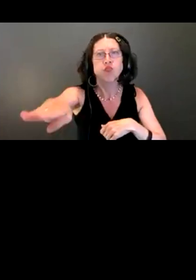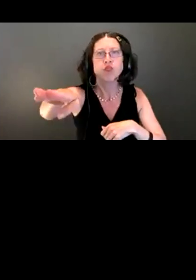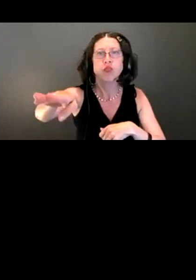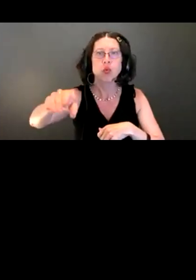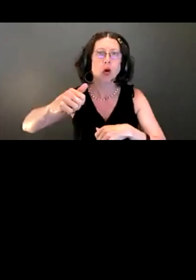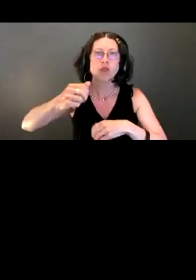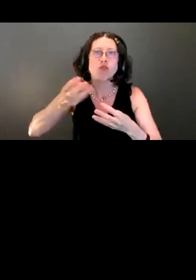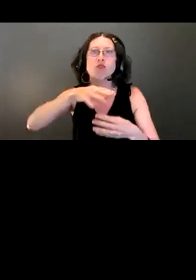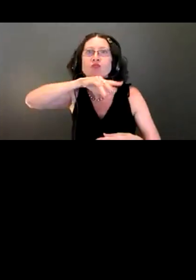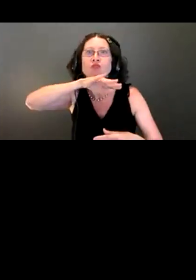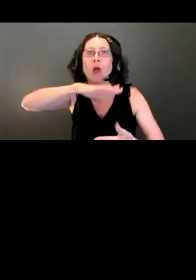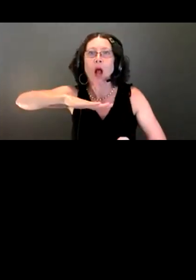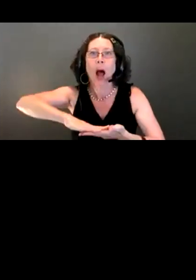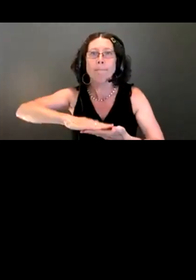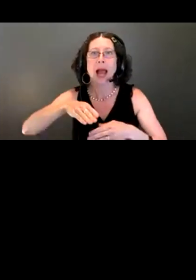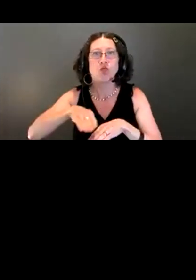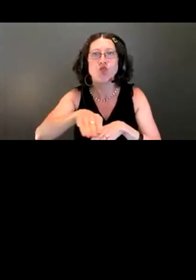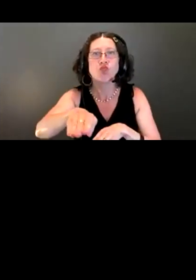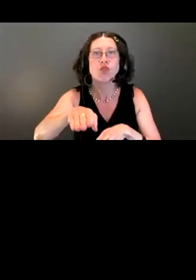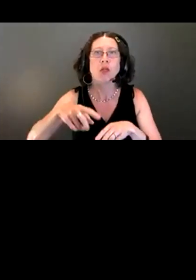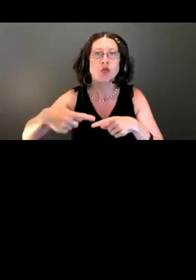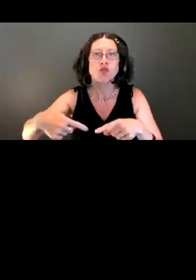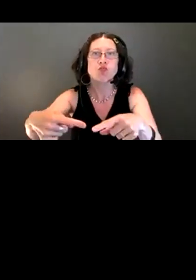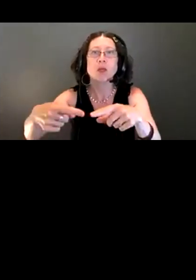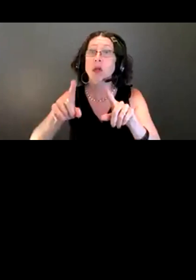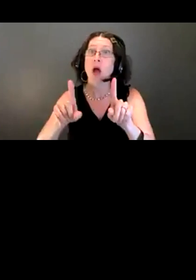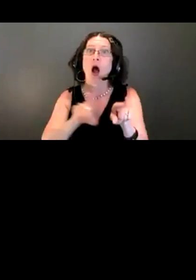we have spaces to pull off to the side of that trail so other